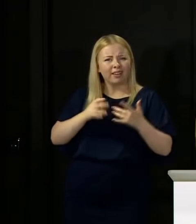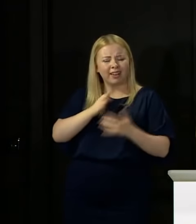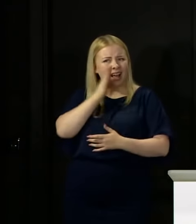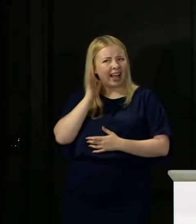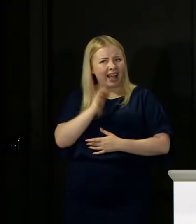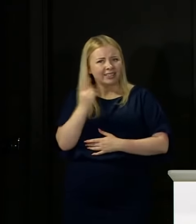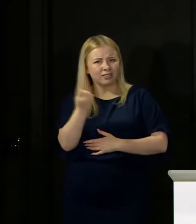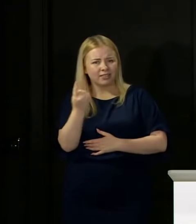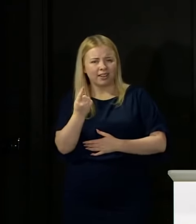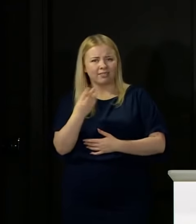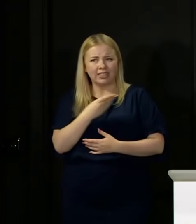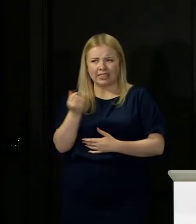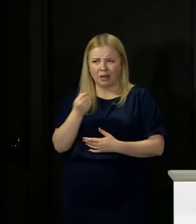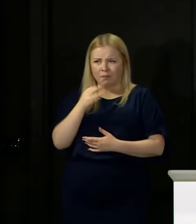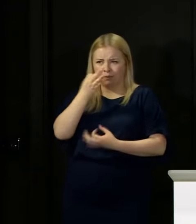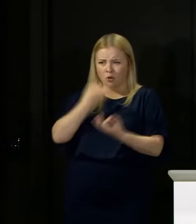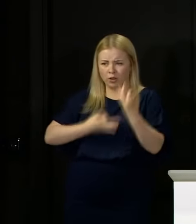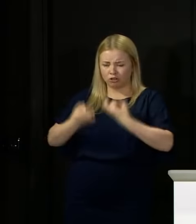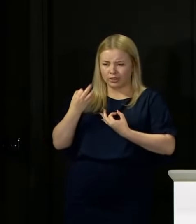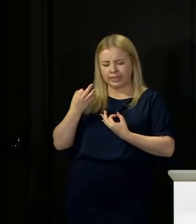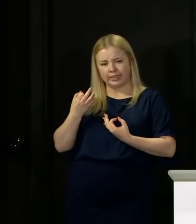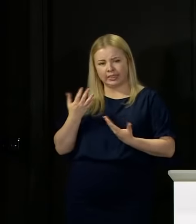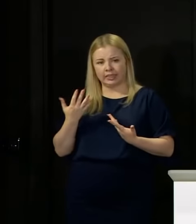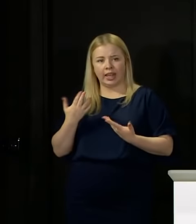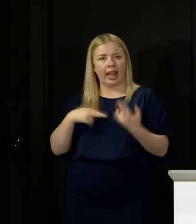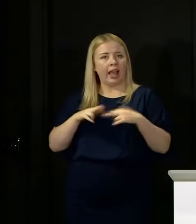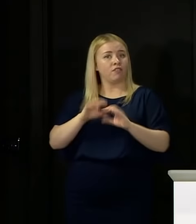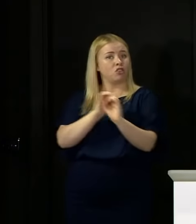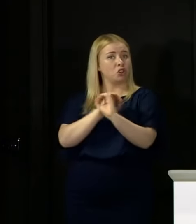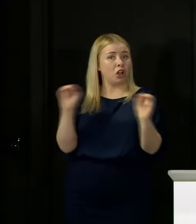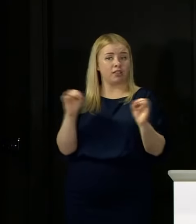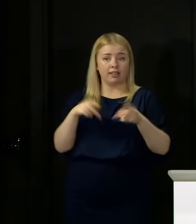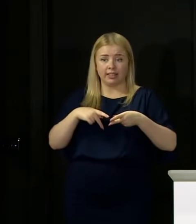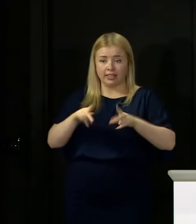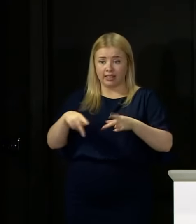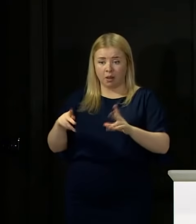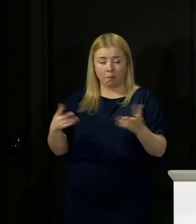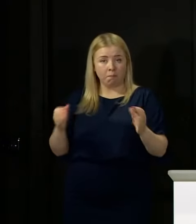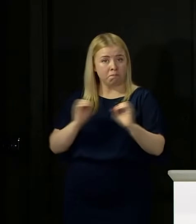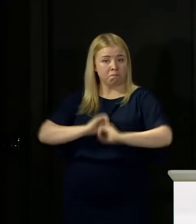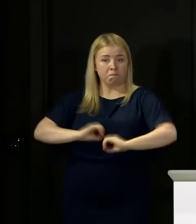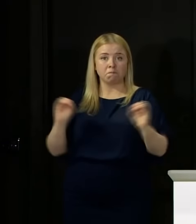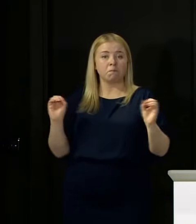of these questions. If we hadn't had this system of moderation, imagine the questions it would be posing and